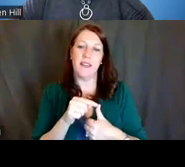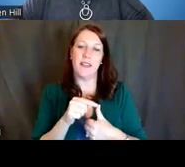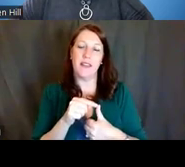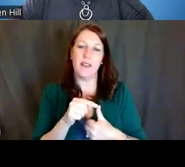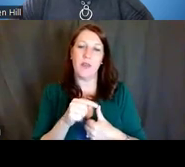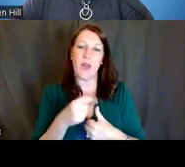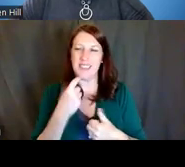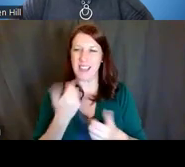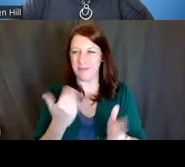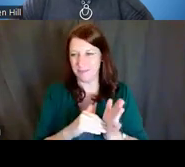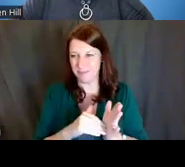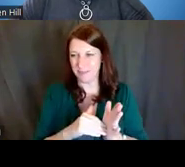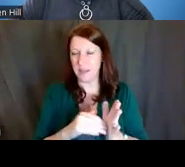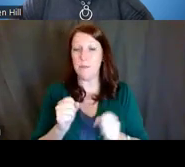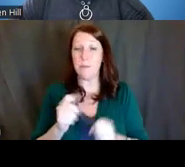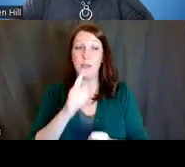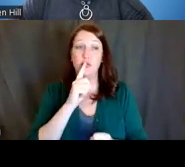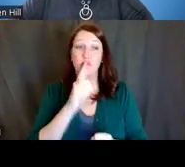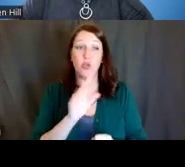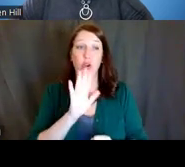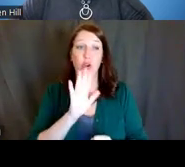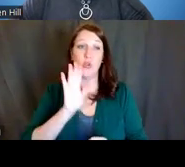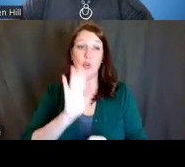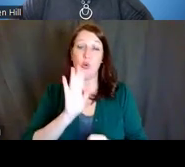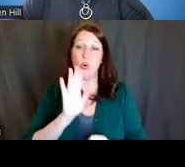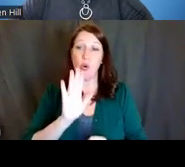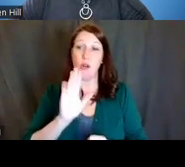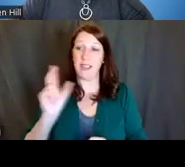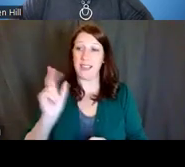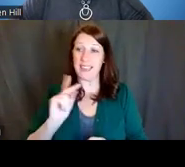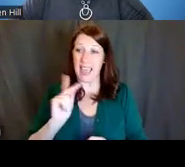is to make sure that your K application,